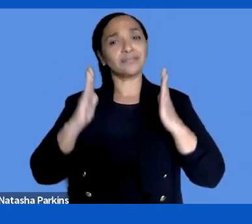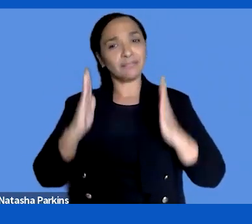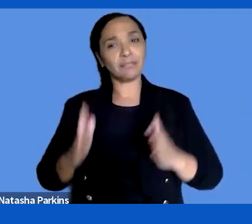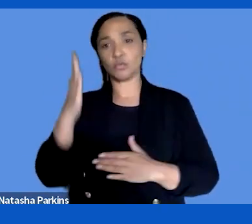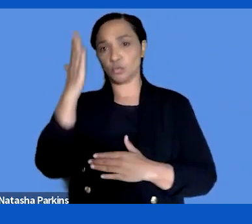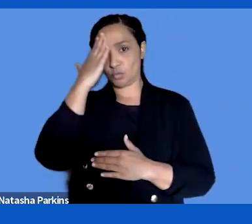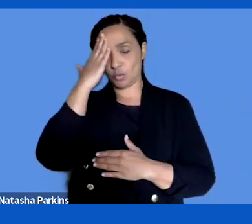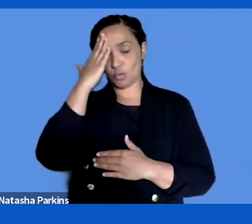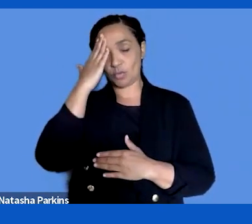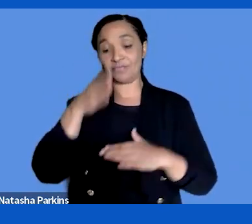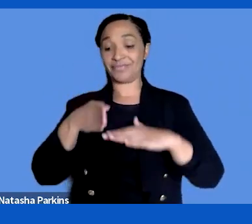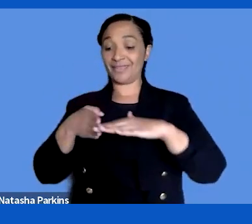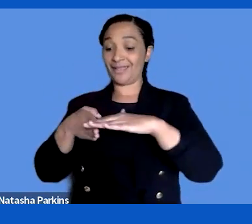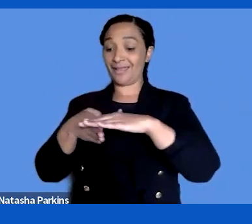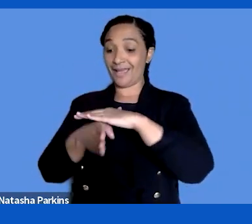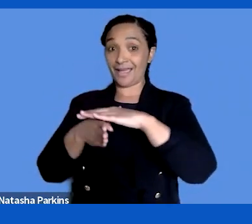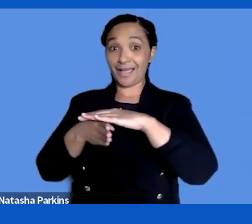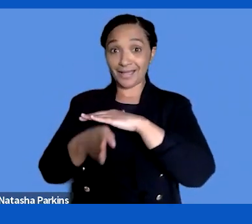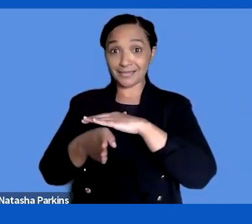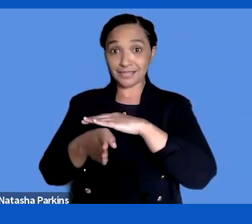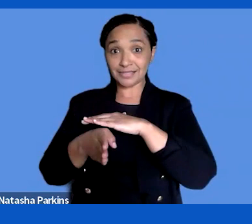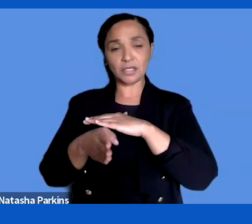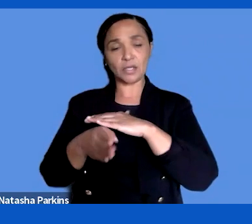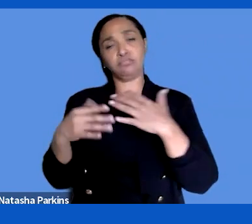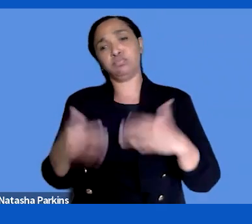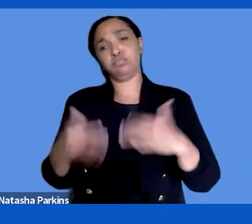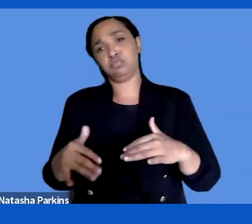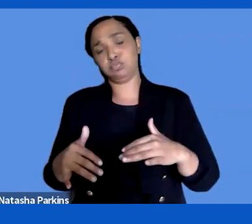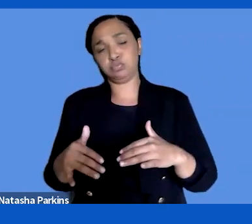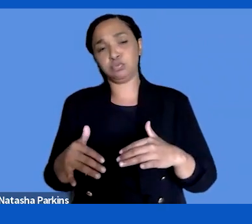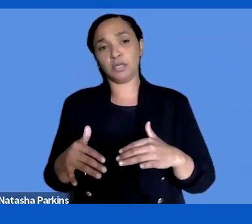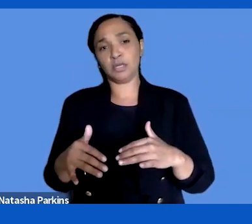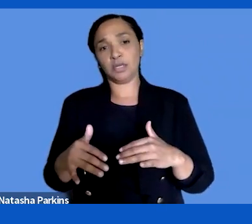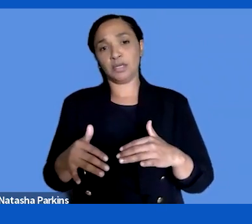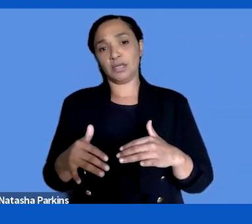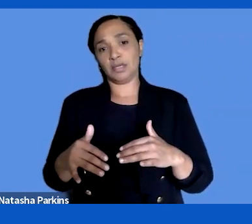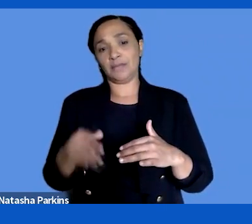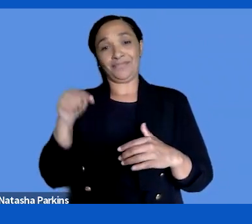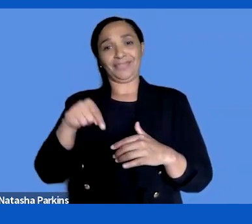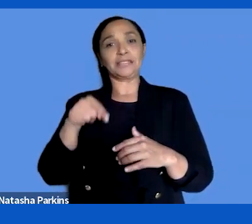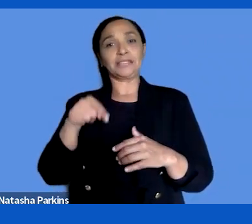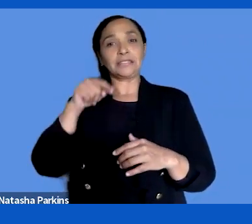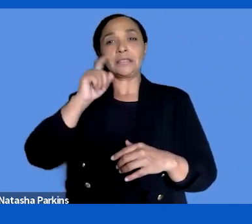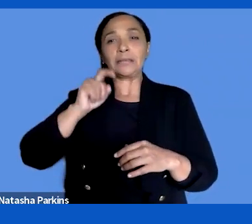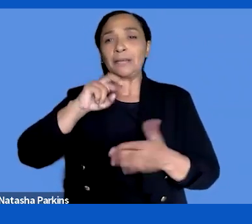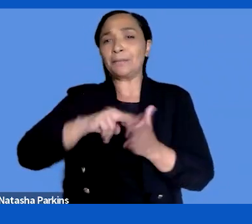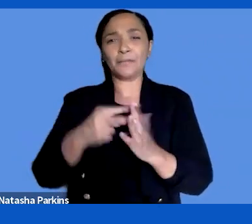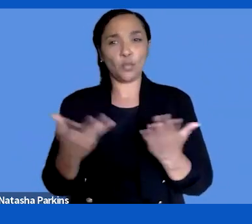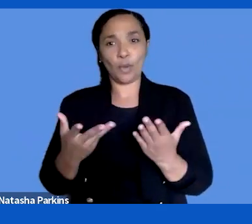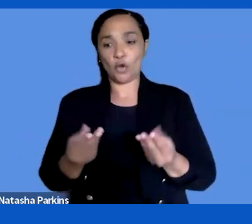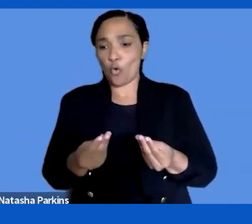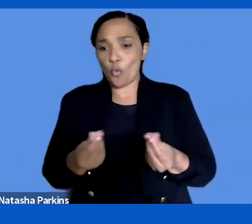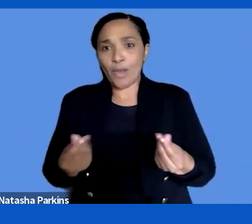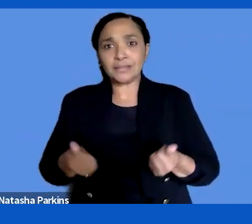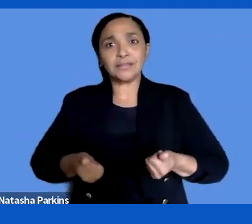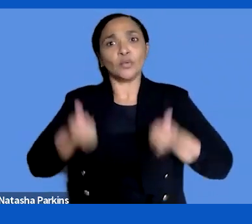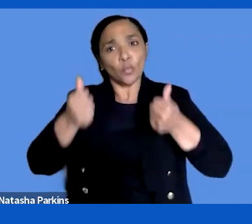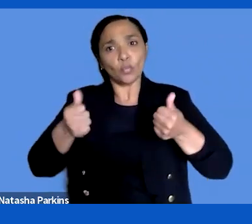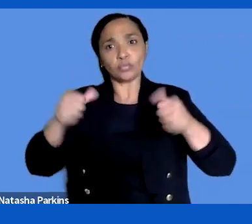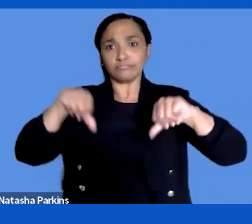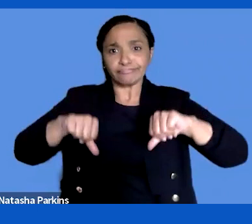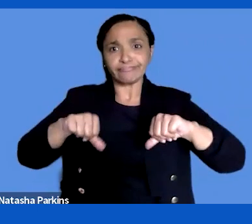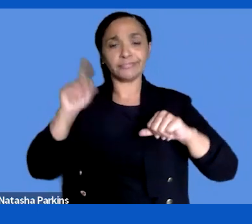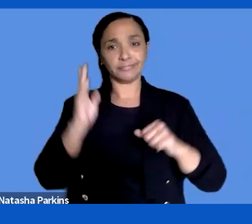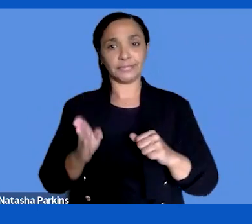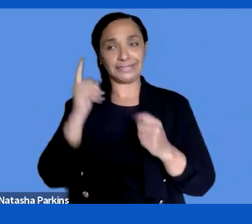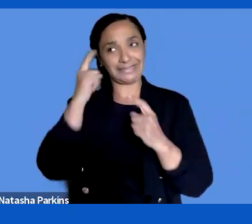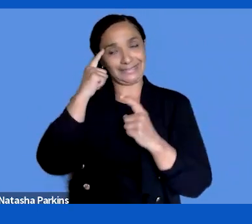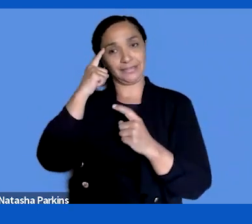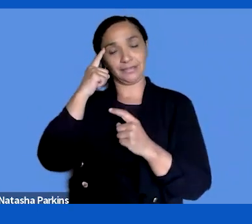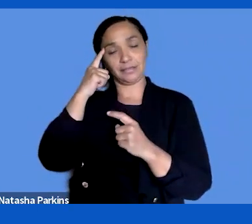accessibility is actually about the quality of the service. It is important not only for people